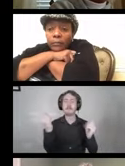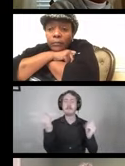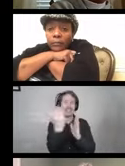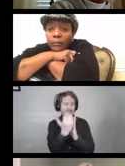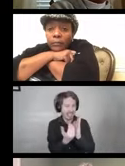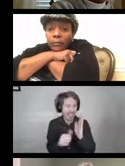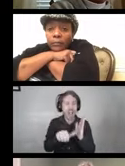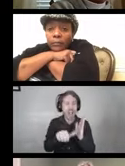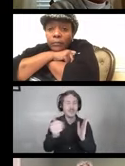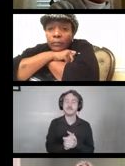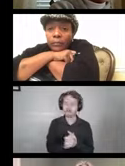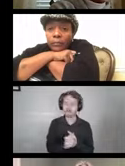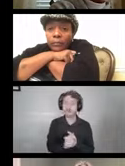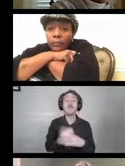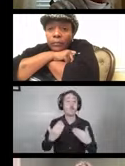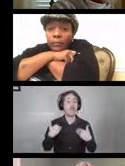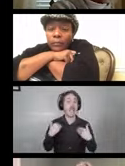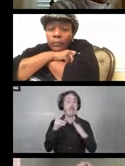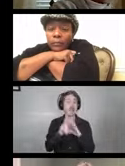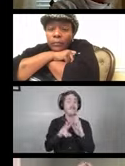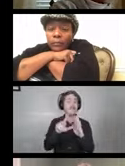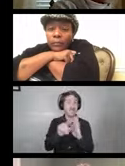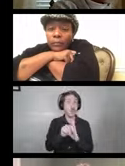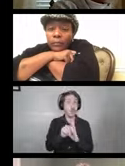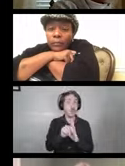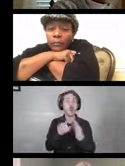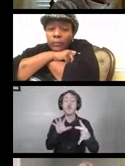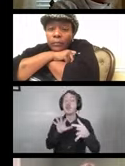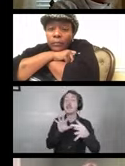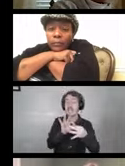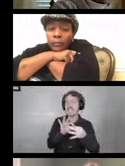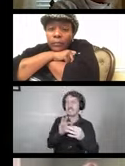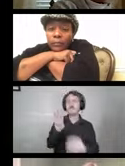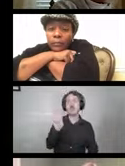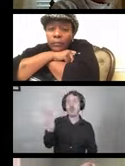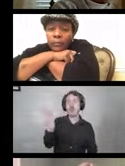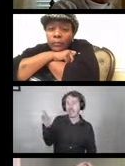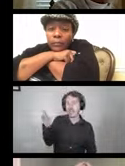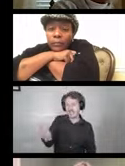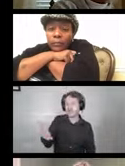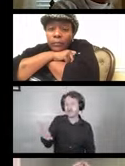We do have a video that we have linked here and then you'll see this later.